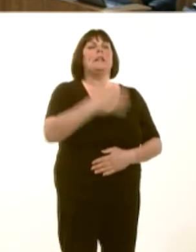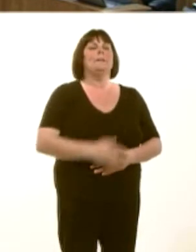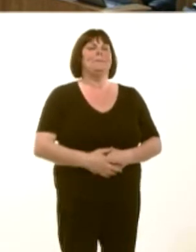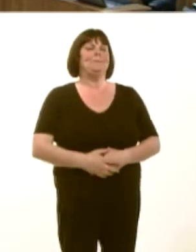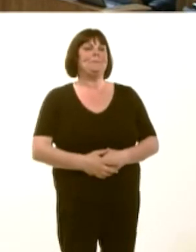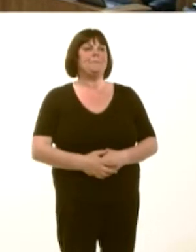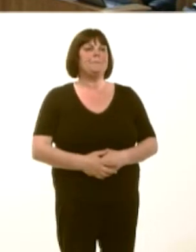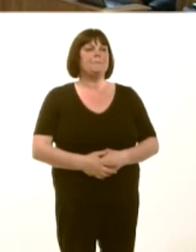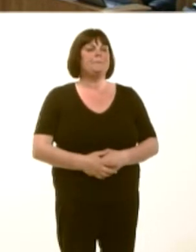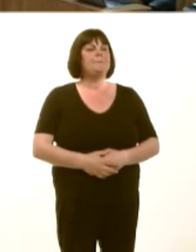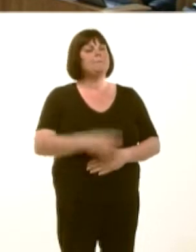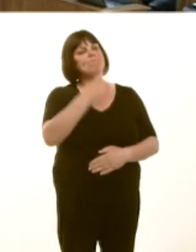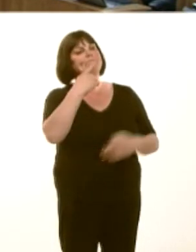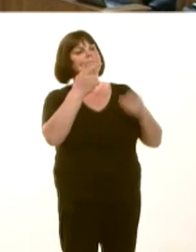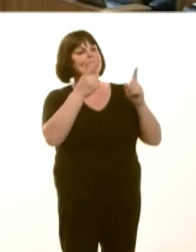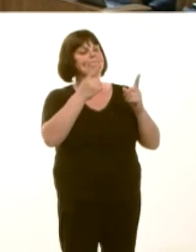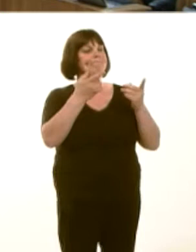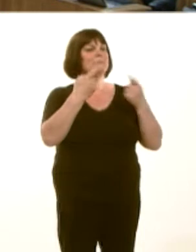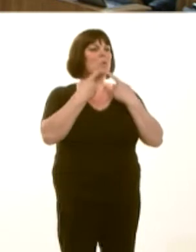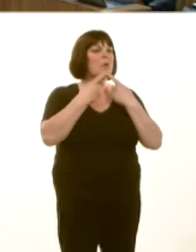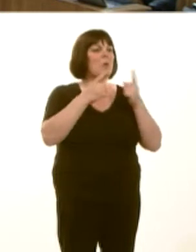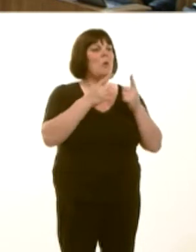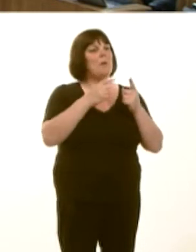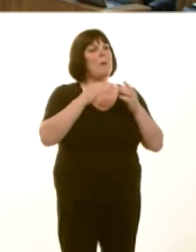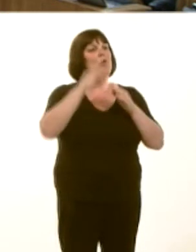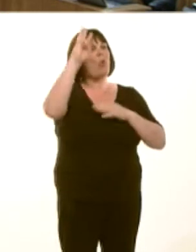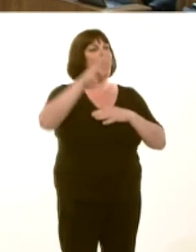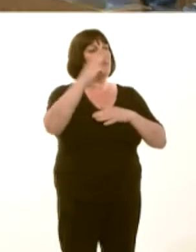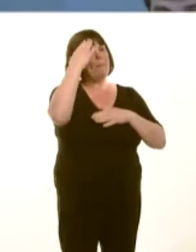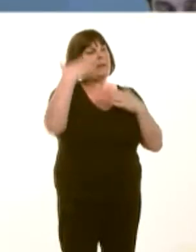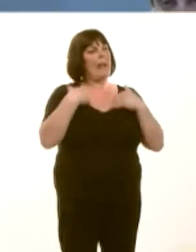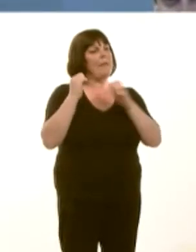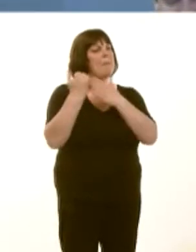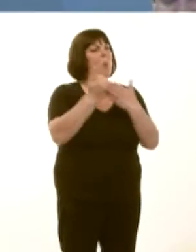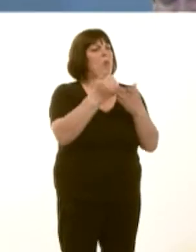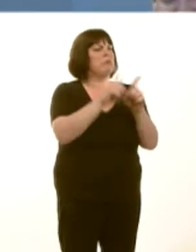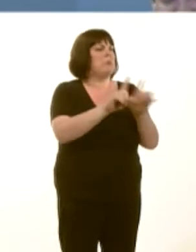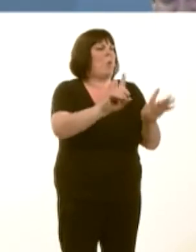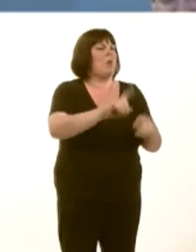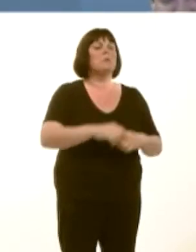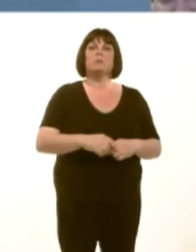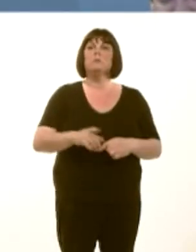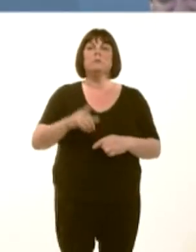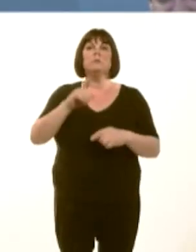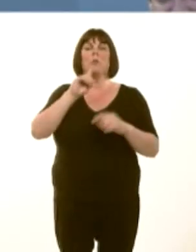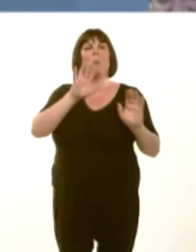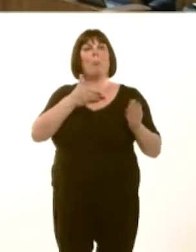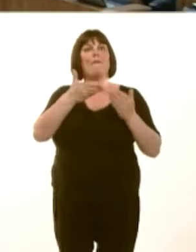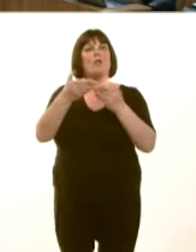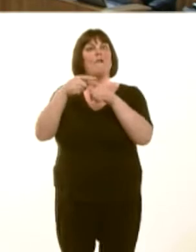OAQ(4)2232(FM) Carwyn Jones: Yes. We expect, of course, provision to be made in line with ëTogether for Mental Healthí,